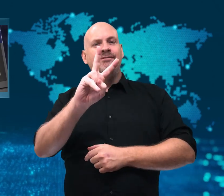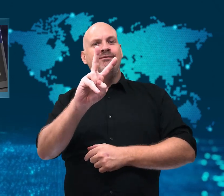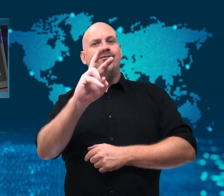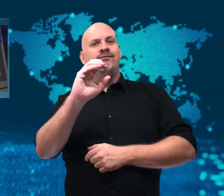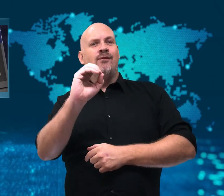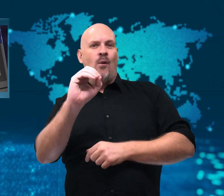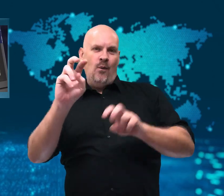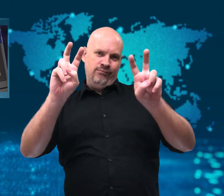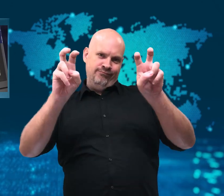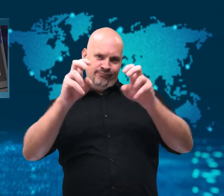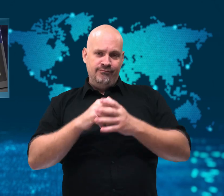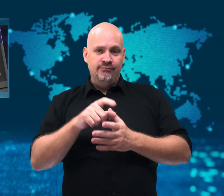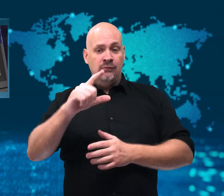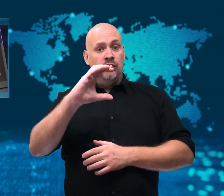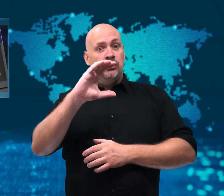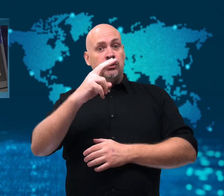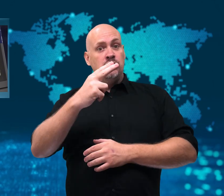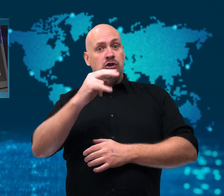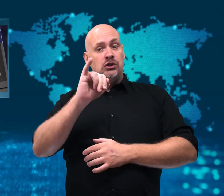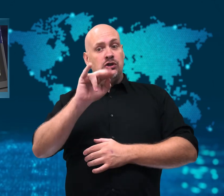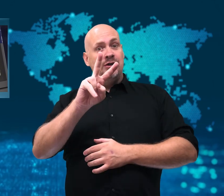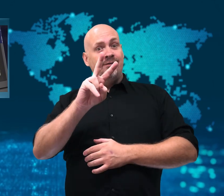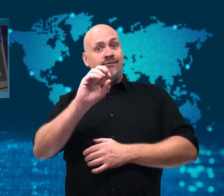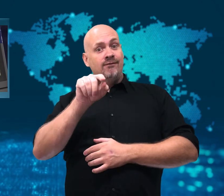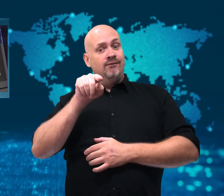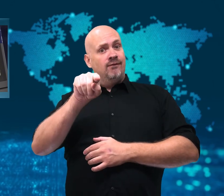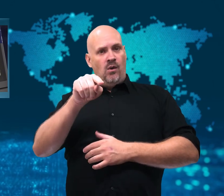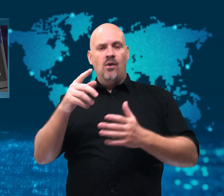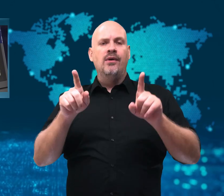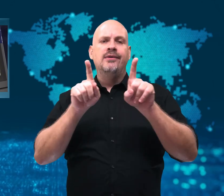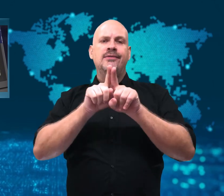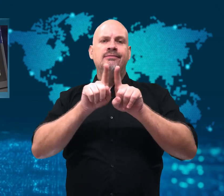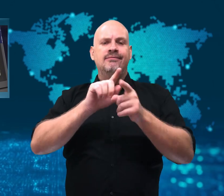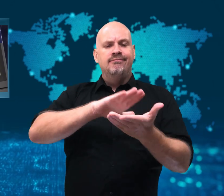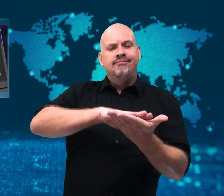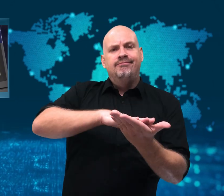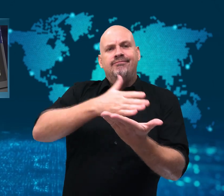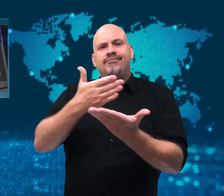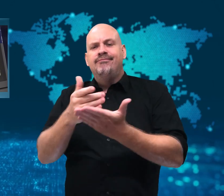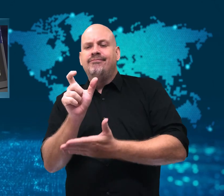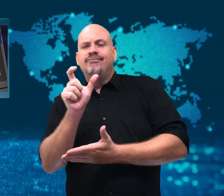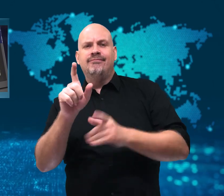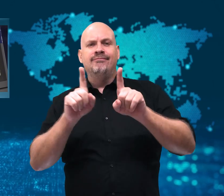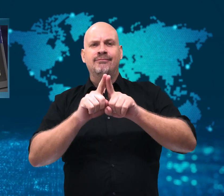to be cool in adopting the new currency.